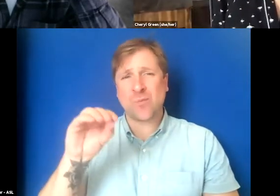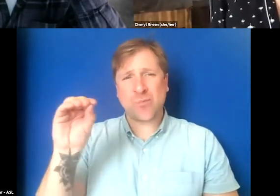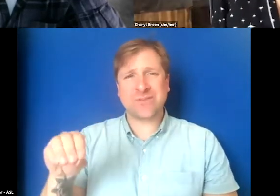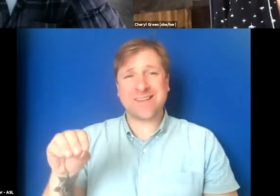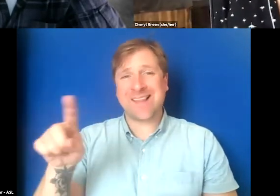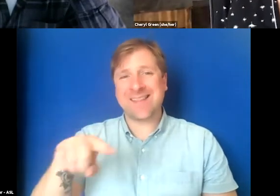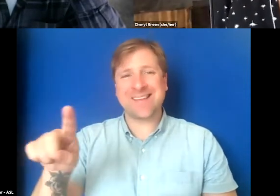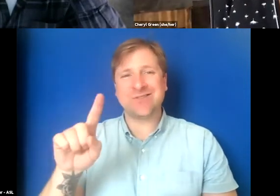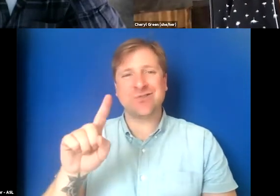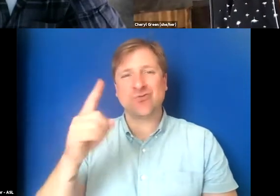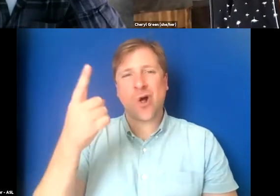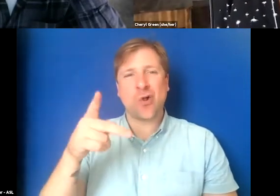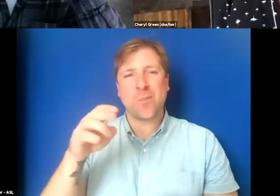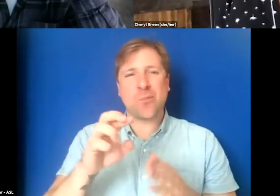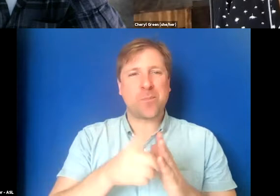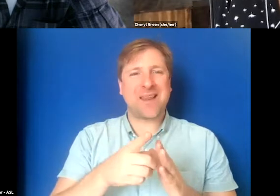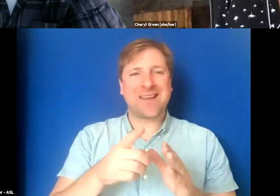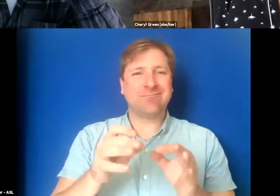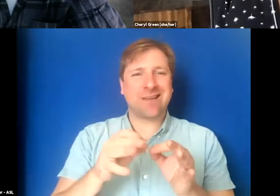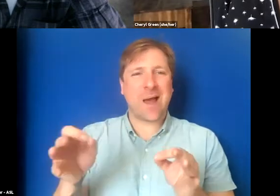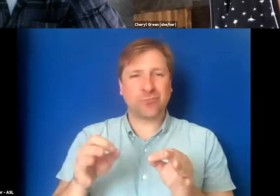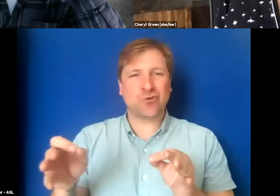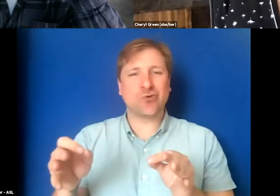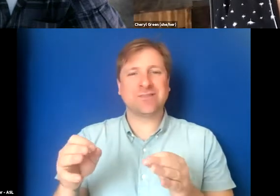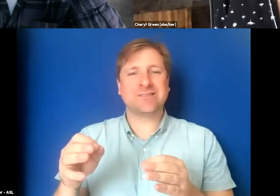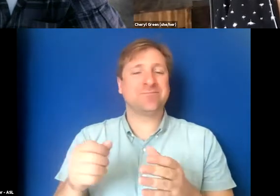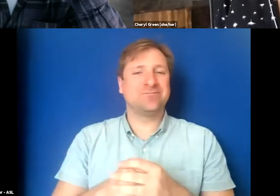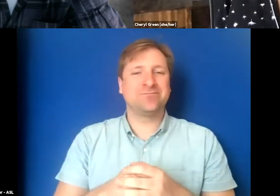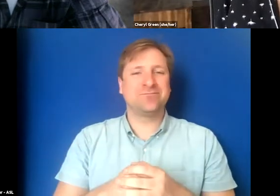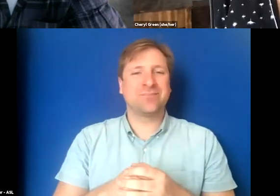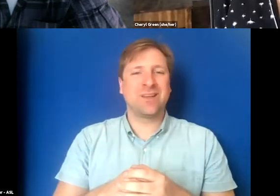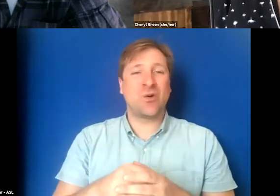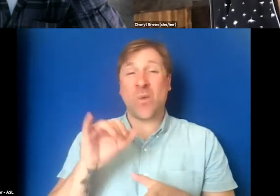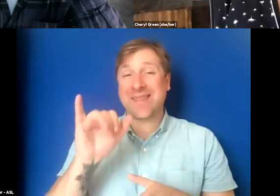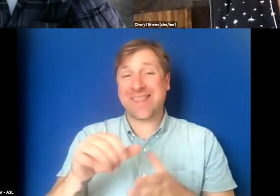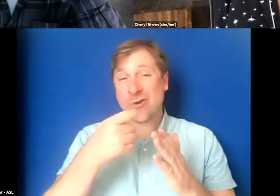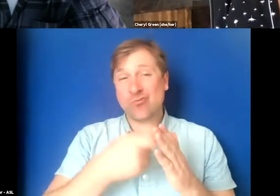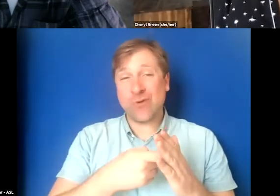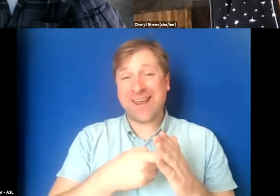dollar a minute captioners, who somehow at that rate have an endless budget